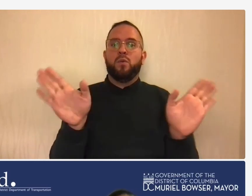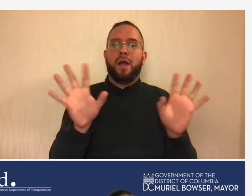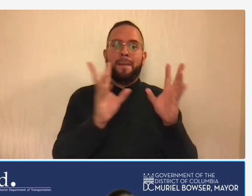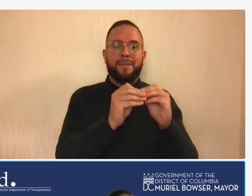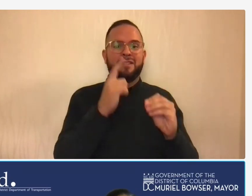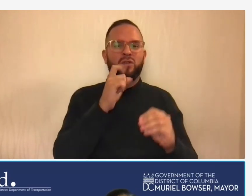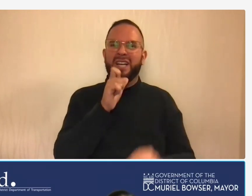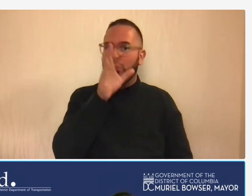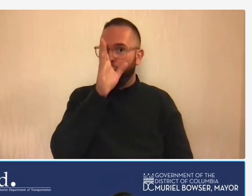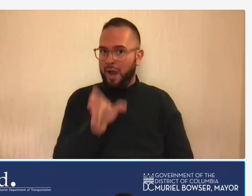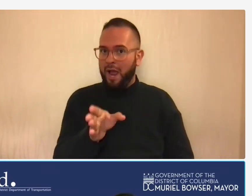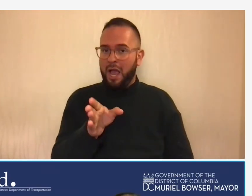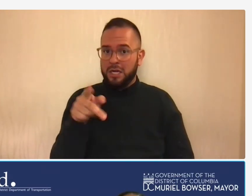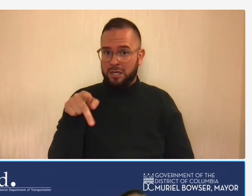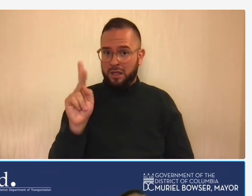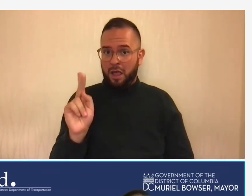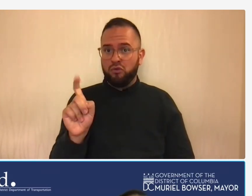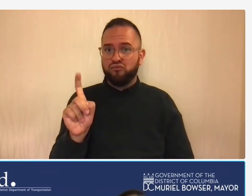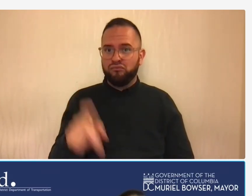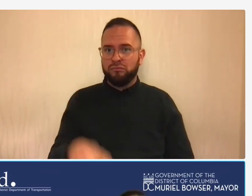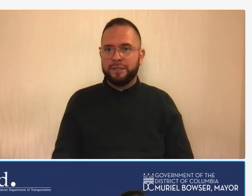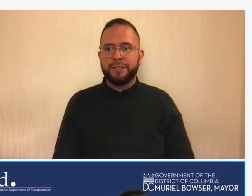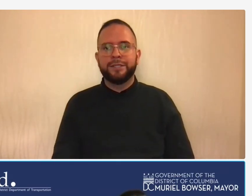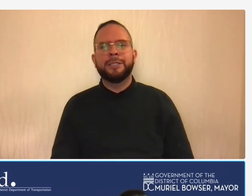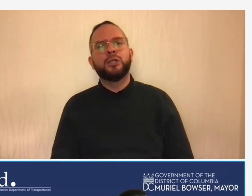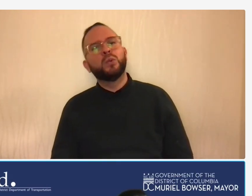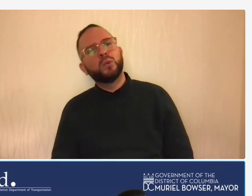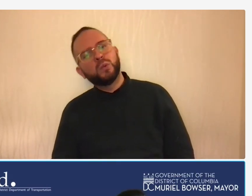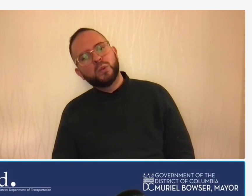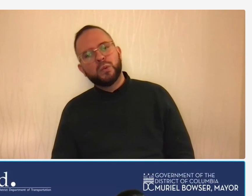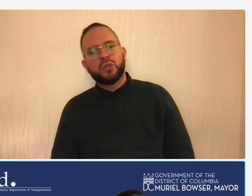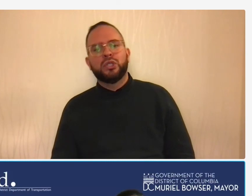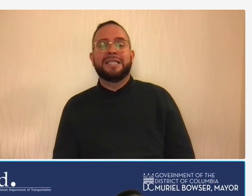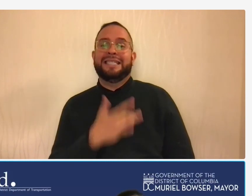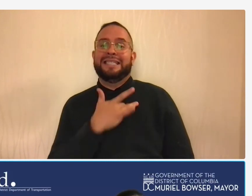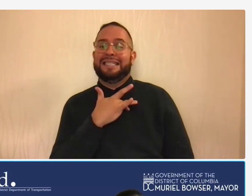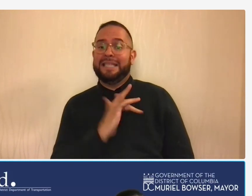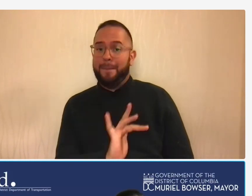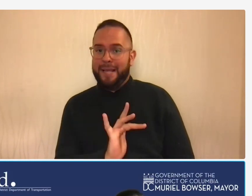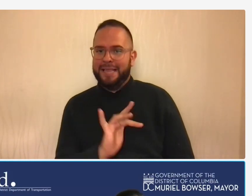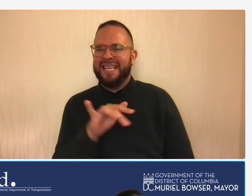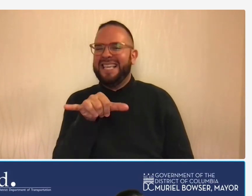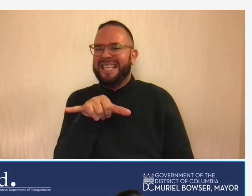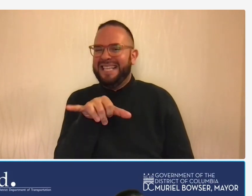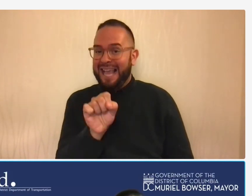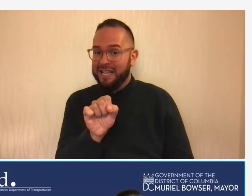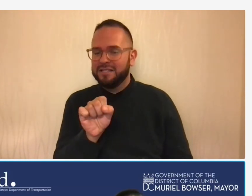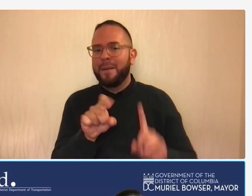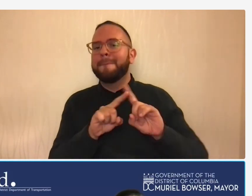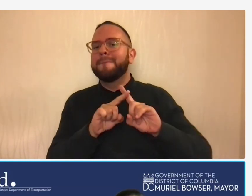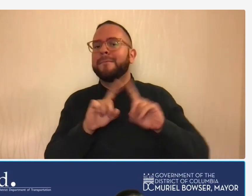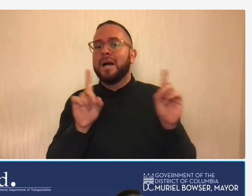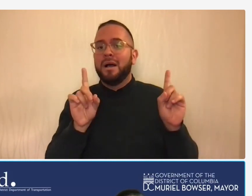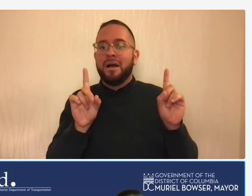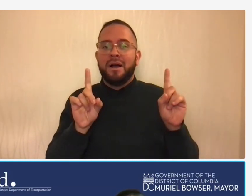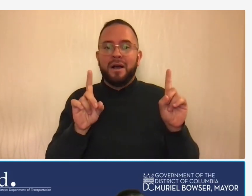oh okay so um typically they would be so um but here's the the thing um this has to